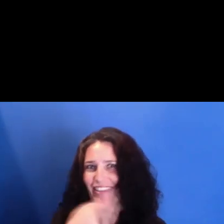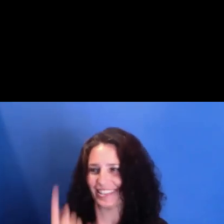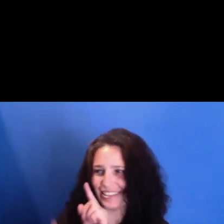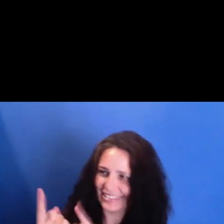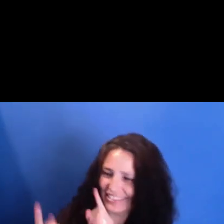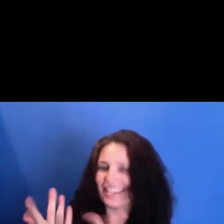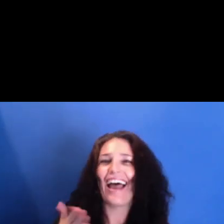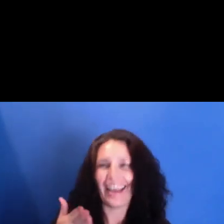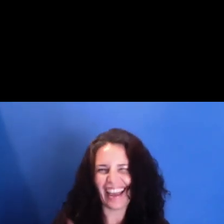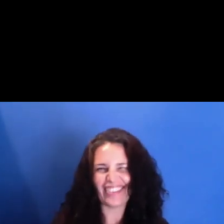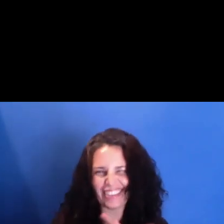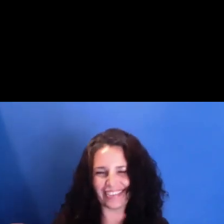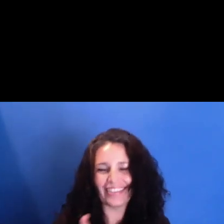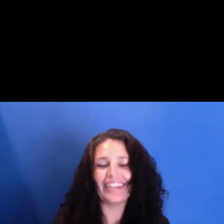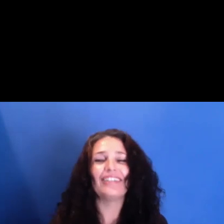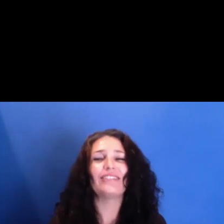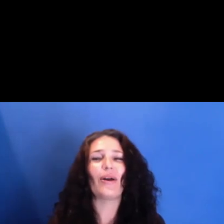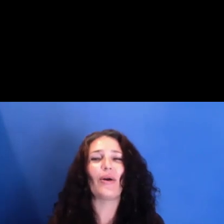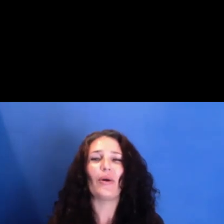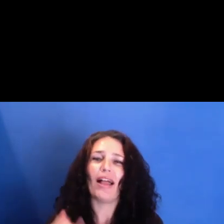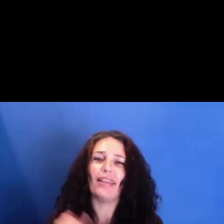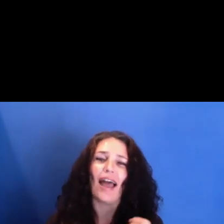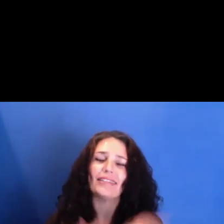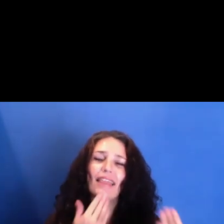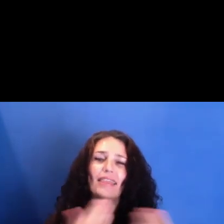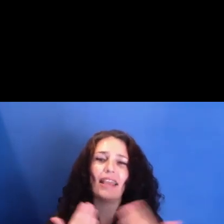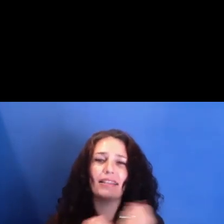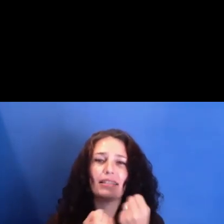Lastly, I want to thank our sponsors for their support for this vital programming.